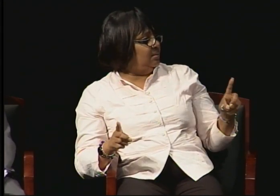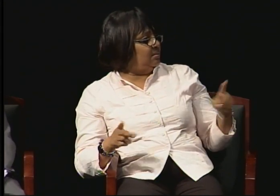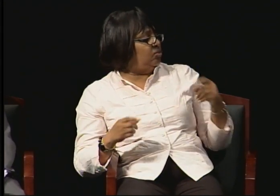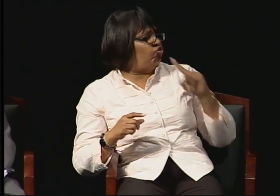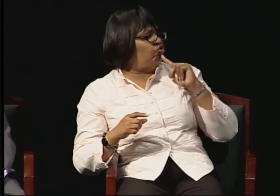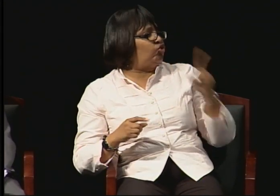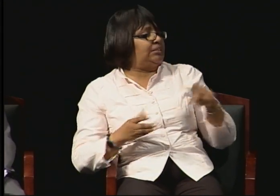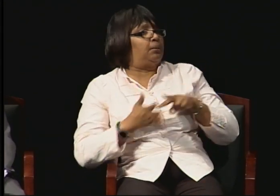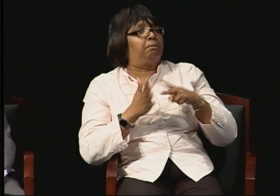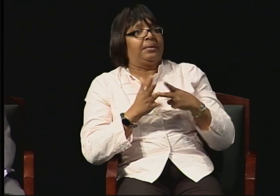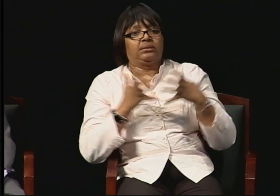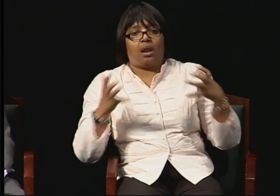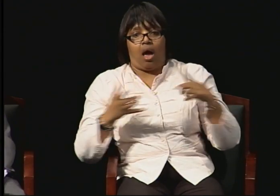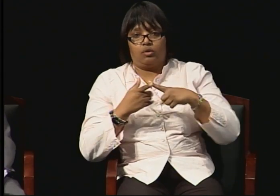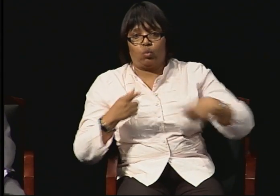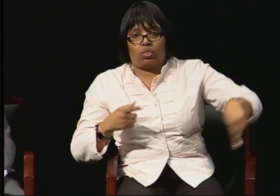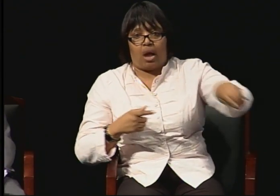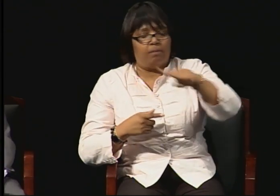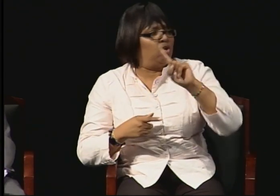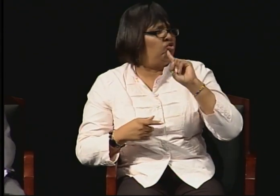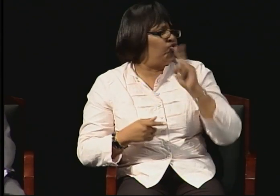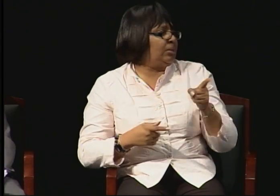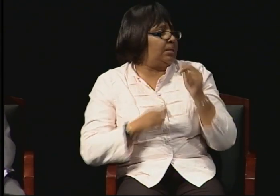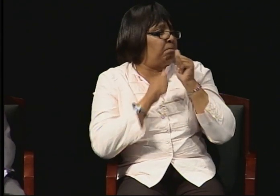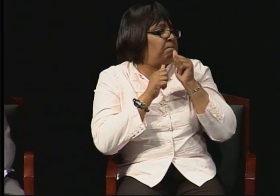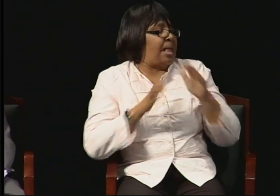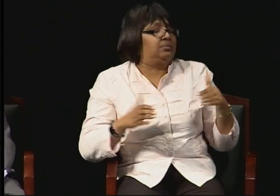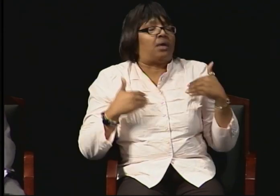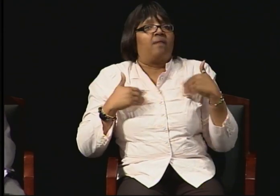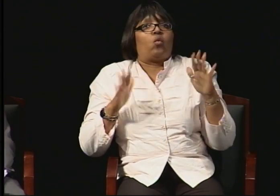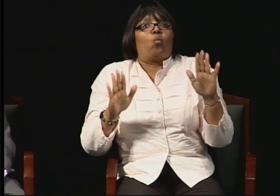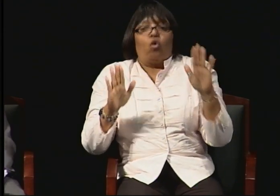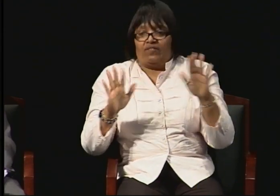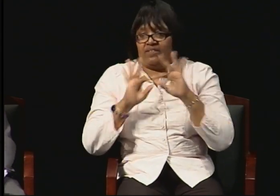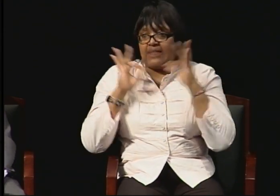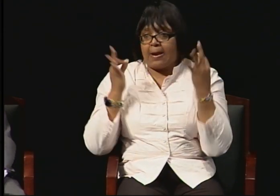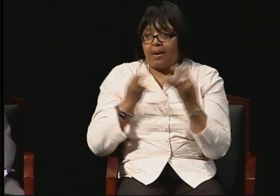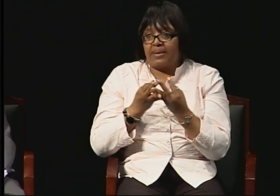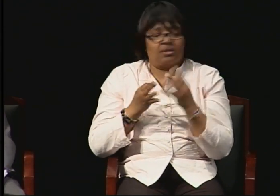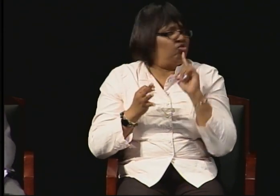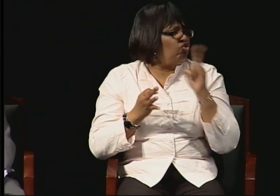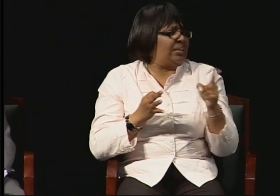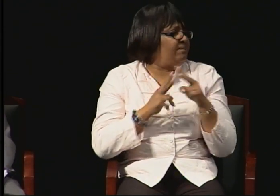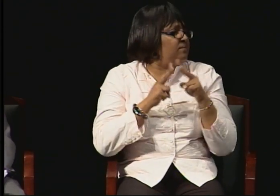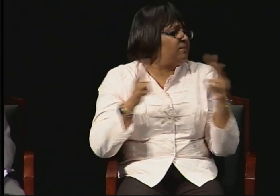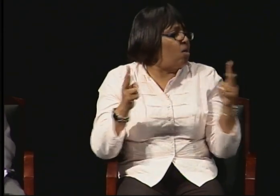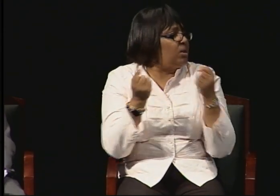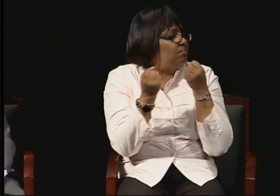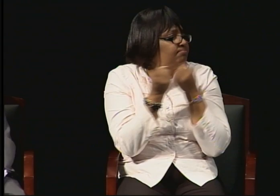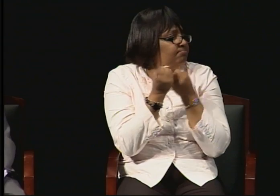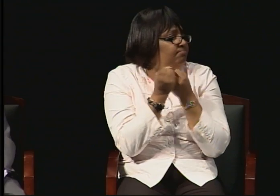who is so very supportive of me. I wasn't the first one.